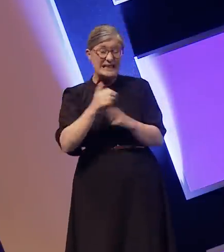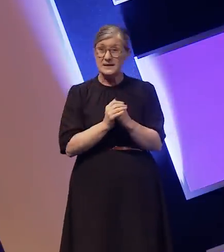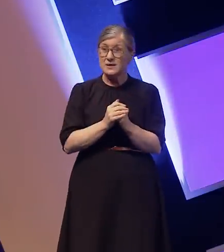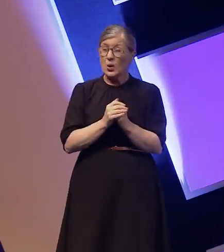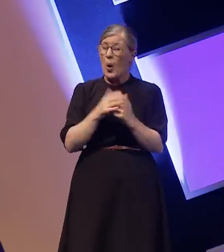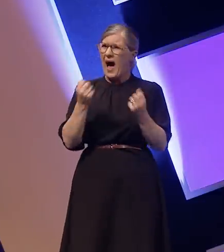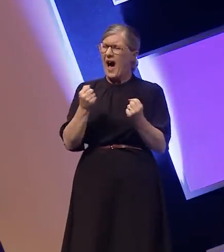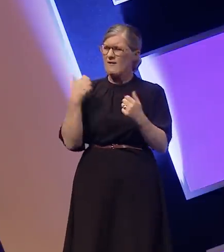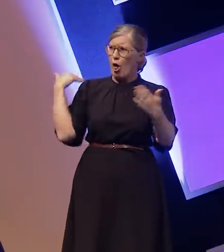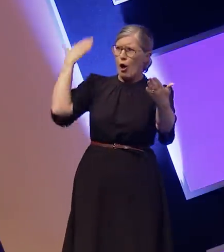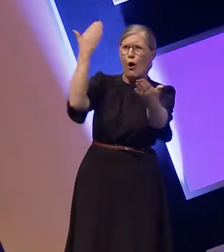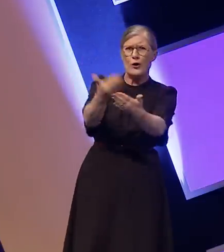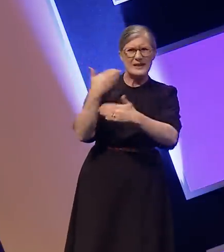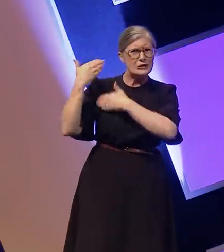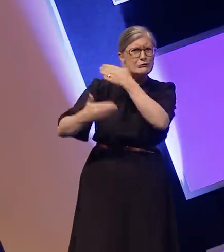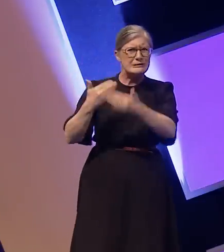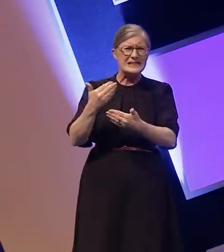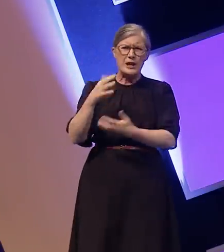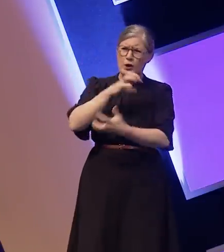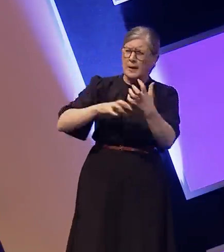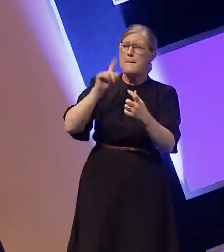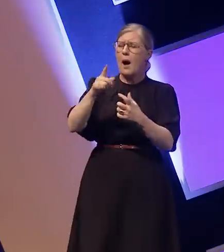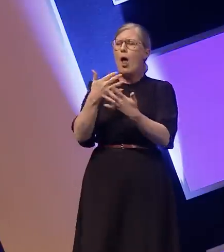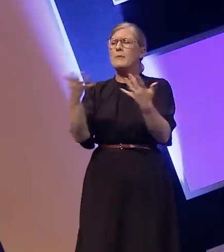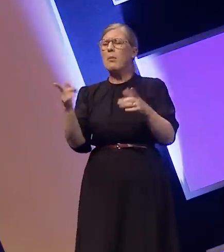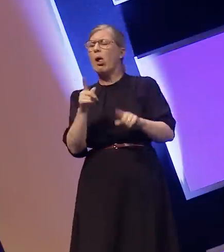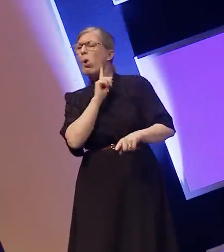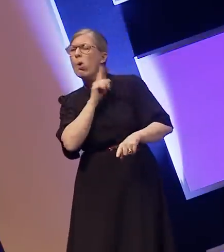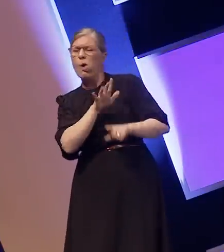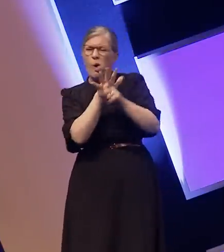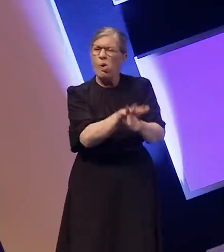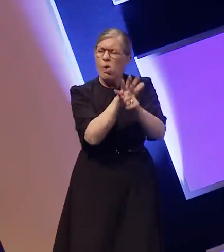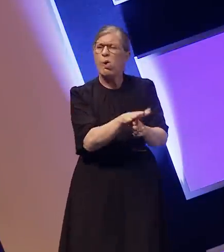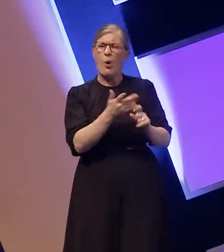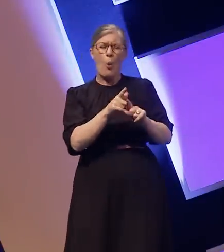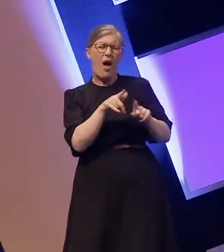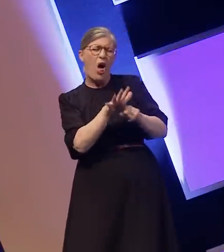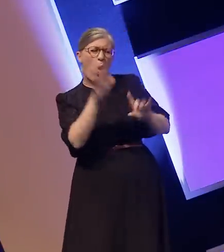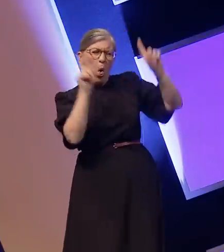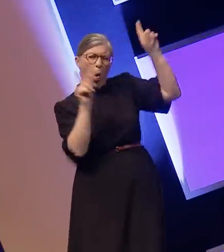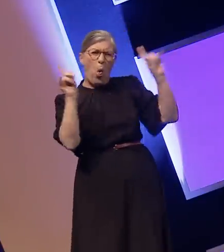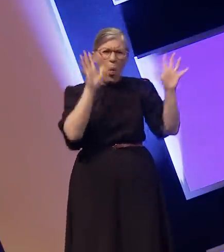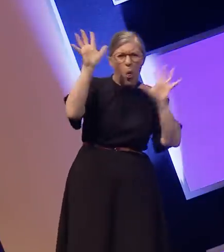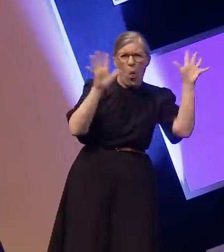BSL has been oppressed, mocked and patronised by hearing people and enough is enough it deserves